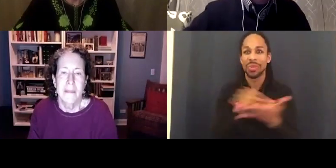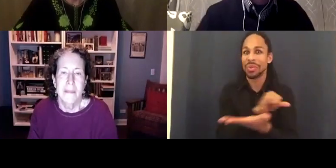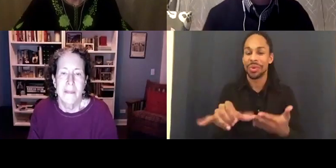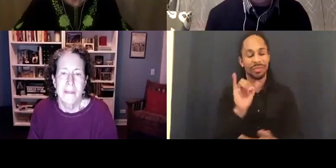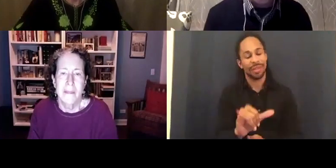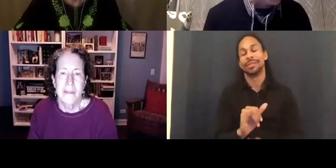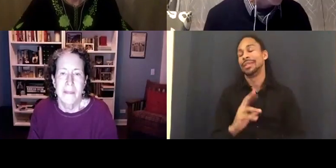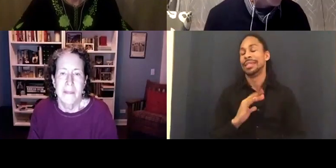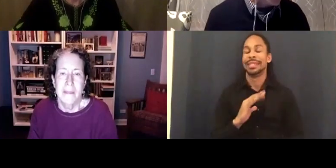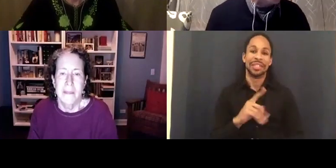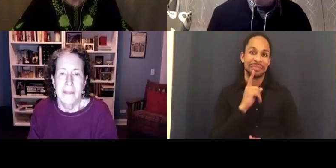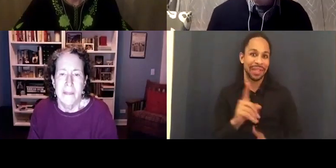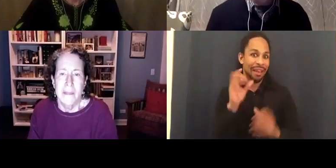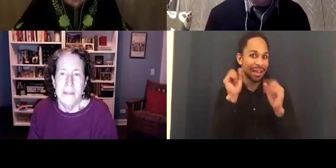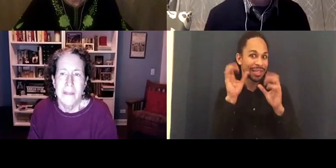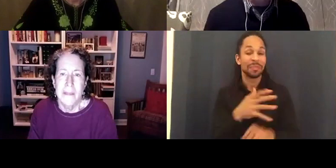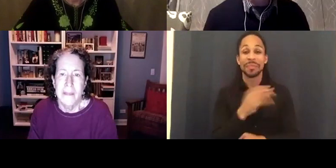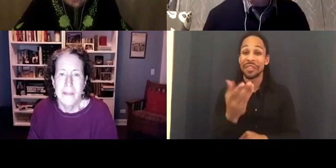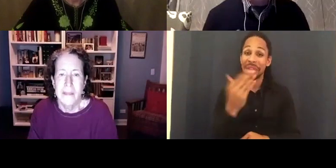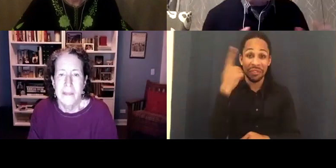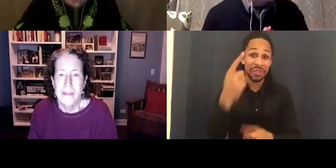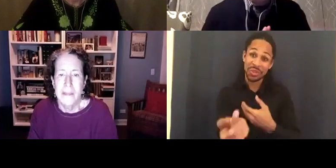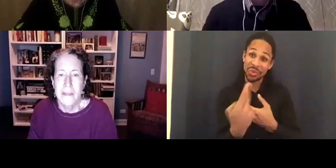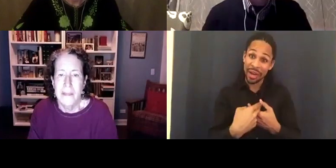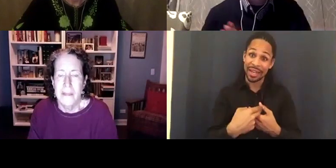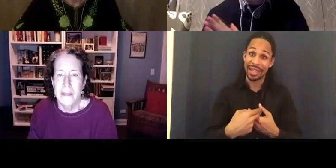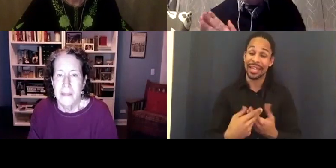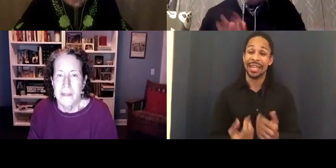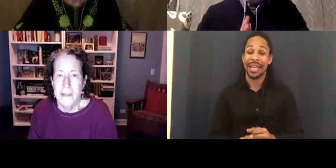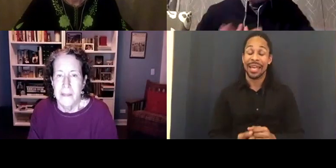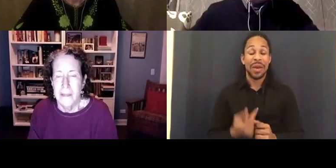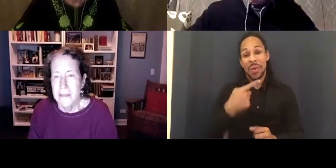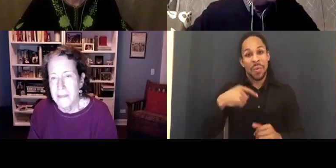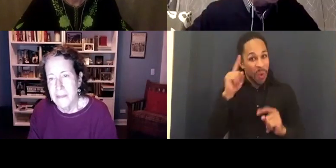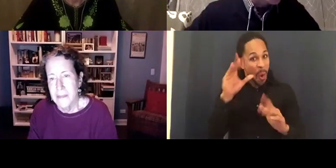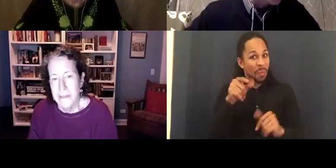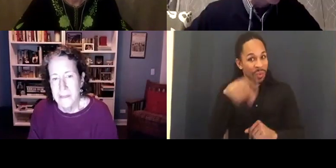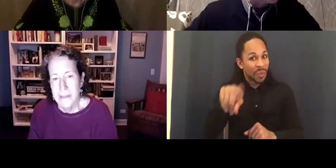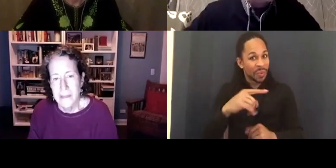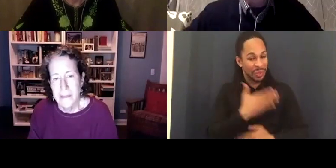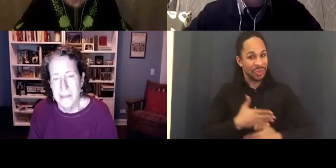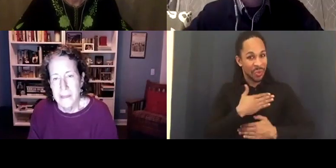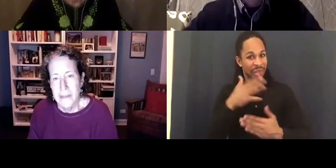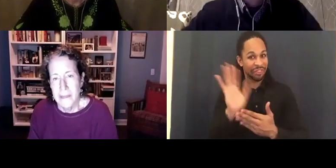Thank you all for joining us. We hope you enjoyed the film. I'm going to start our introductions now.